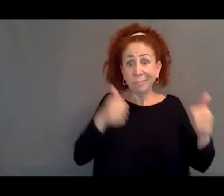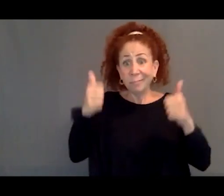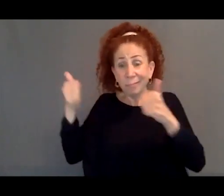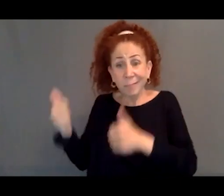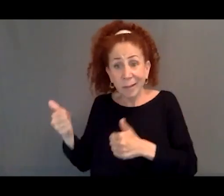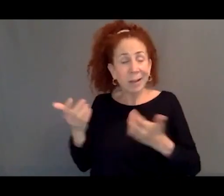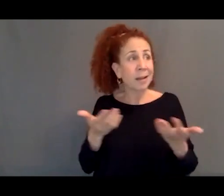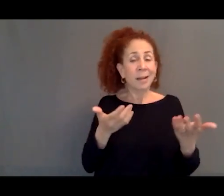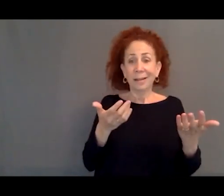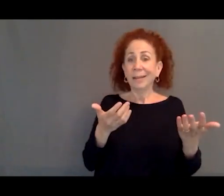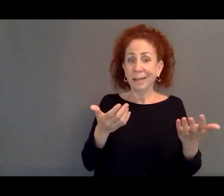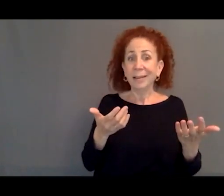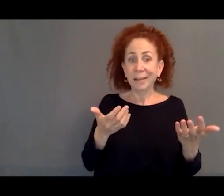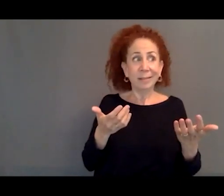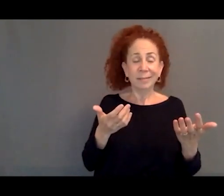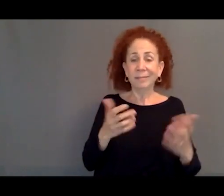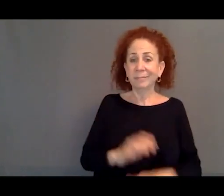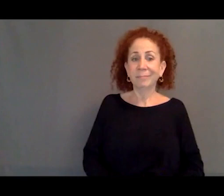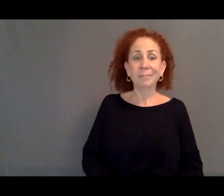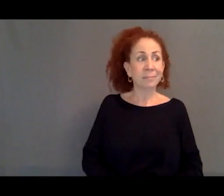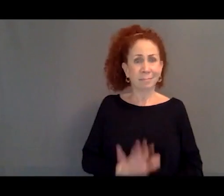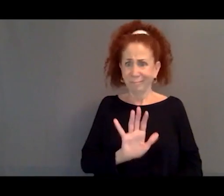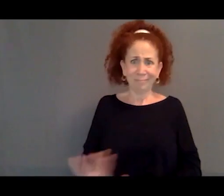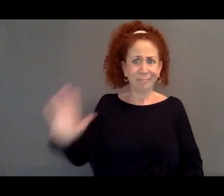and also across the flyover states in rural America?